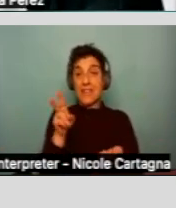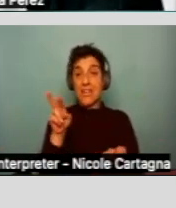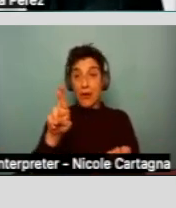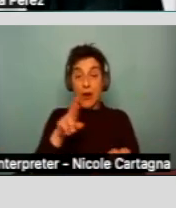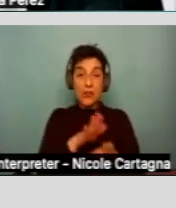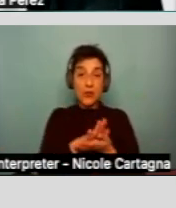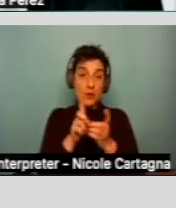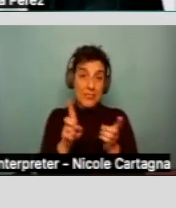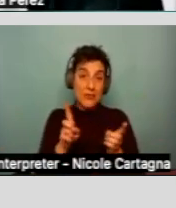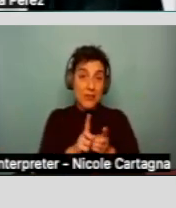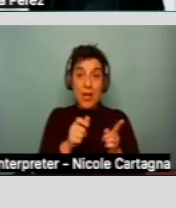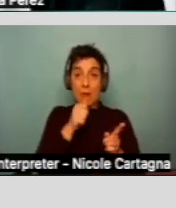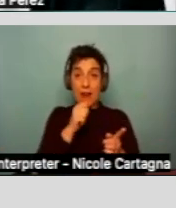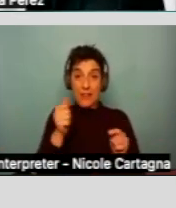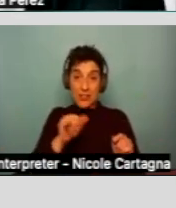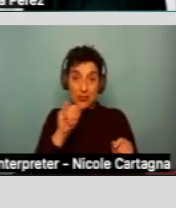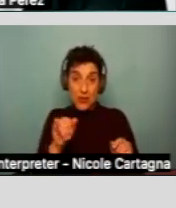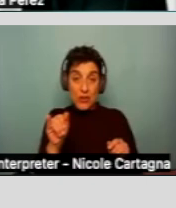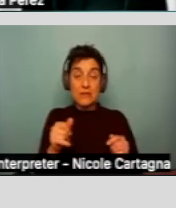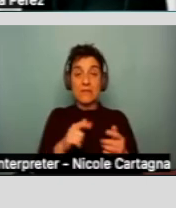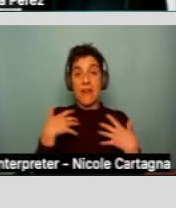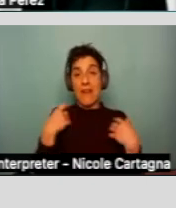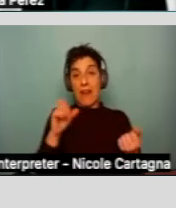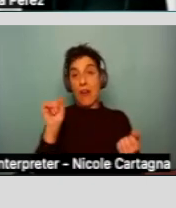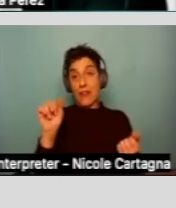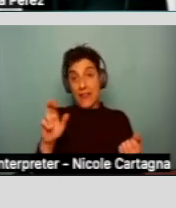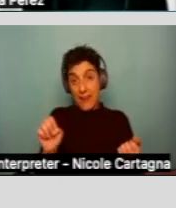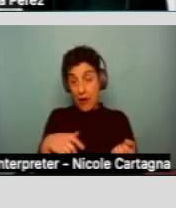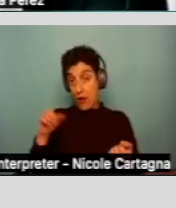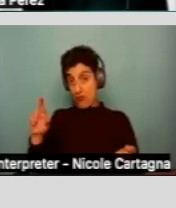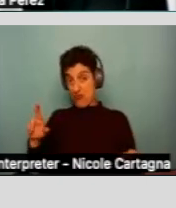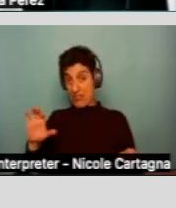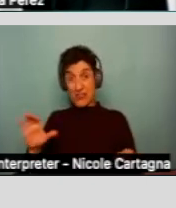insurance or healthcare service plan.